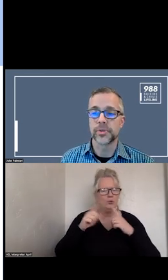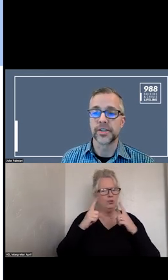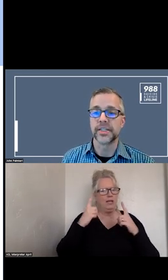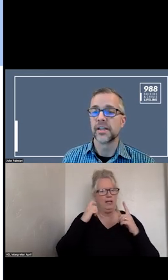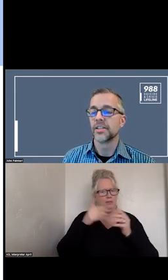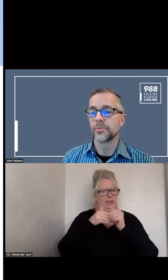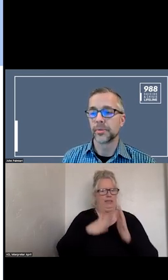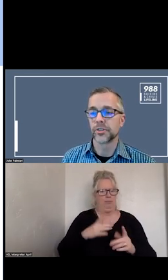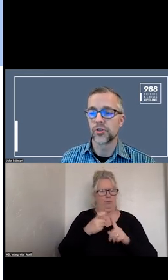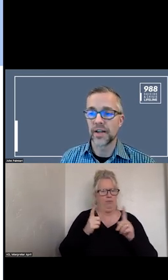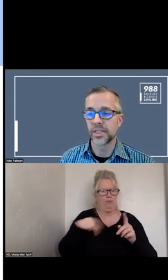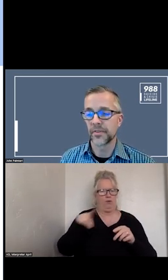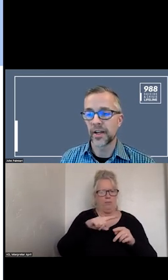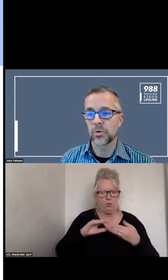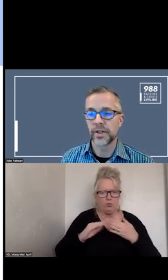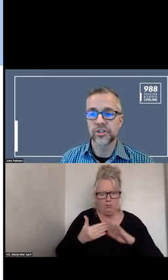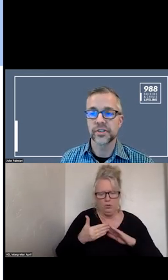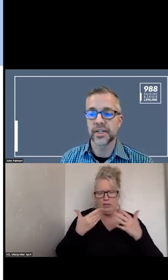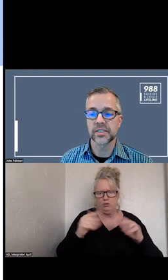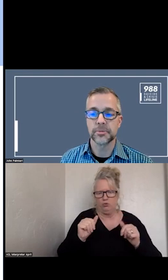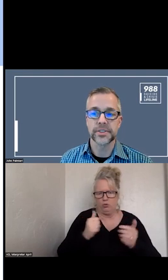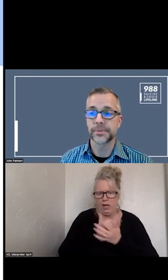COMMUNITIES TO DRIVE THAT COORDINATION. NEXT SLIDE, PLEASE.